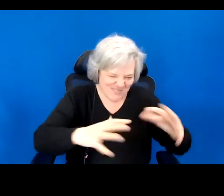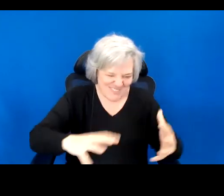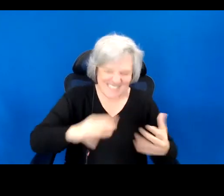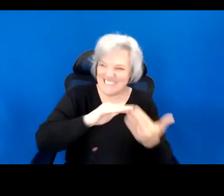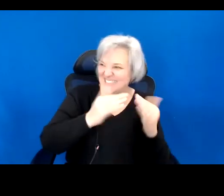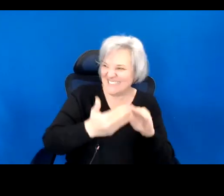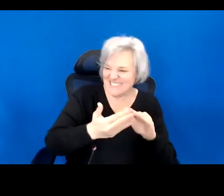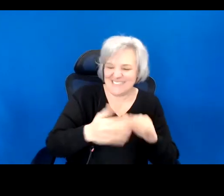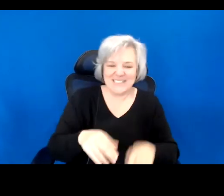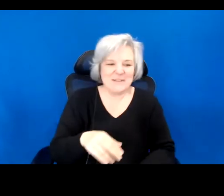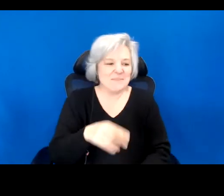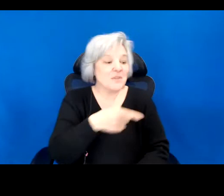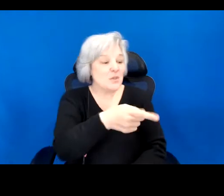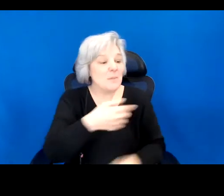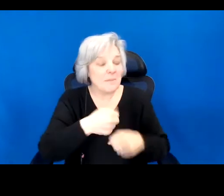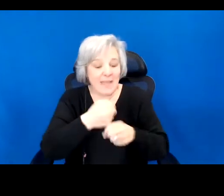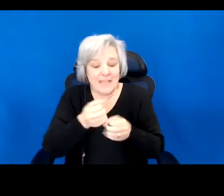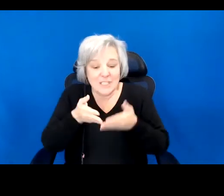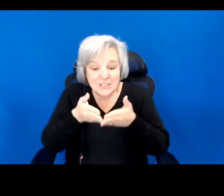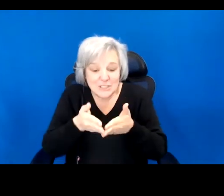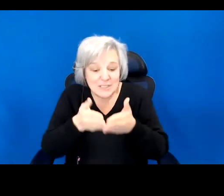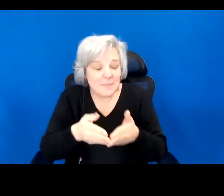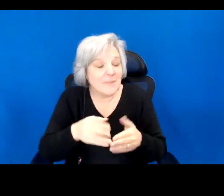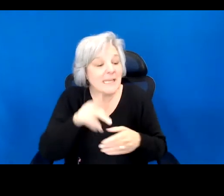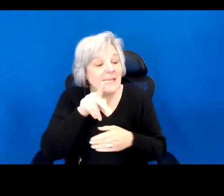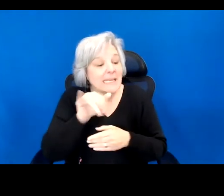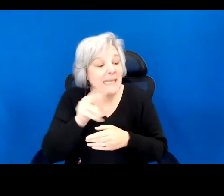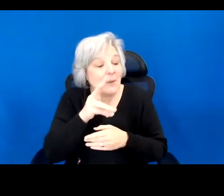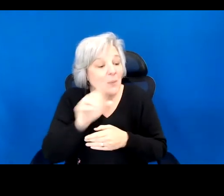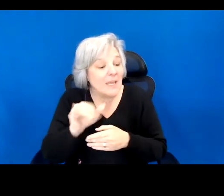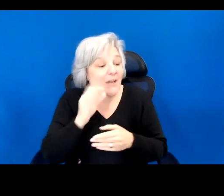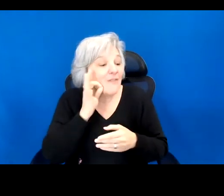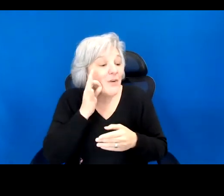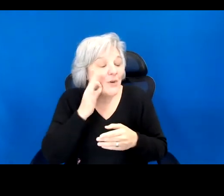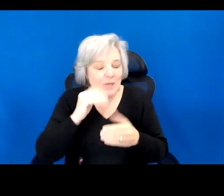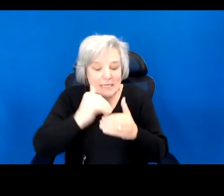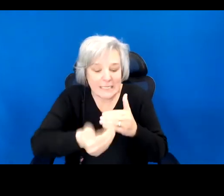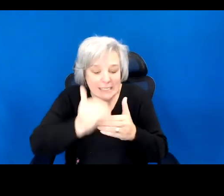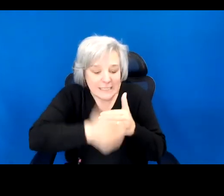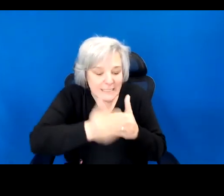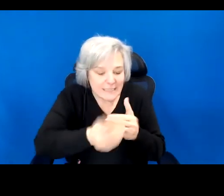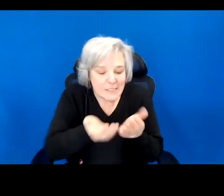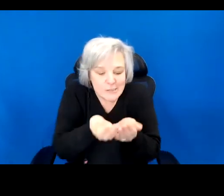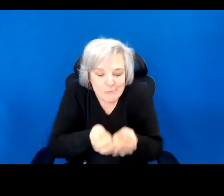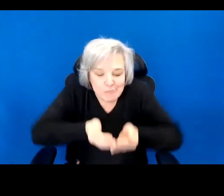colonial ships by slicing Kiwis in half, gutting their insides, and attaching the skins to